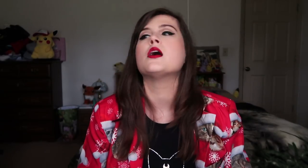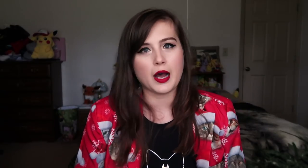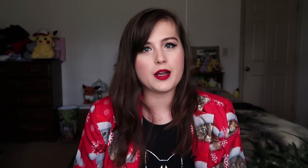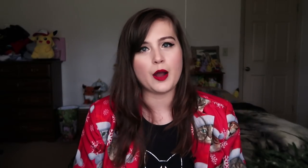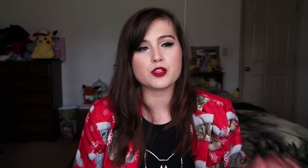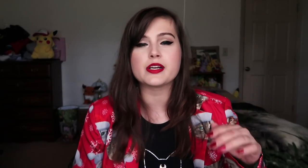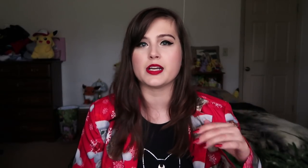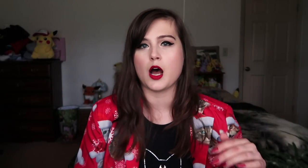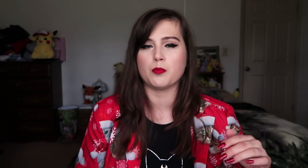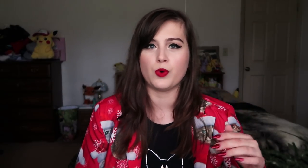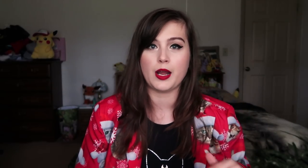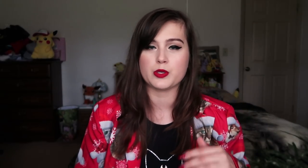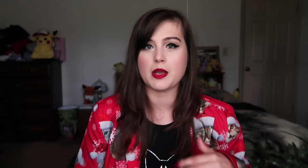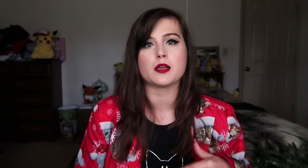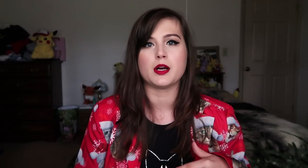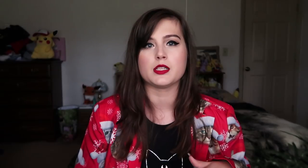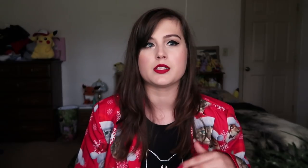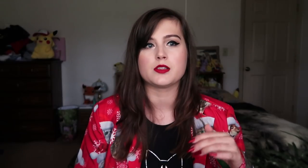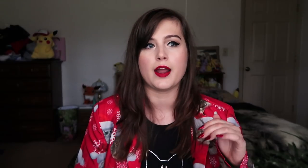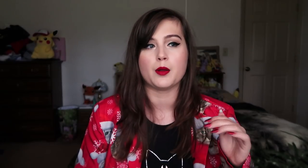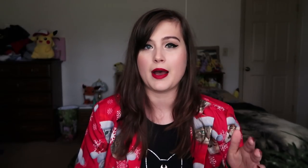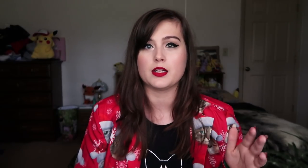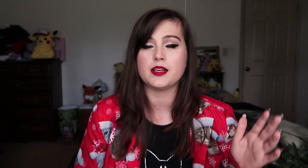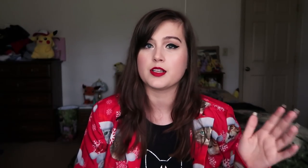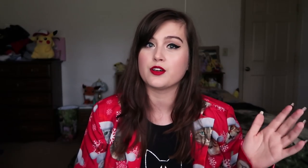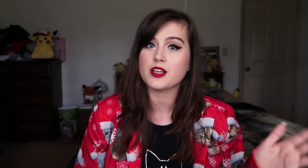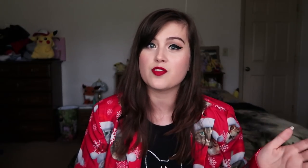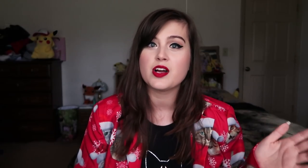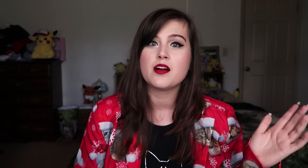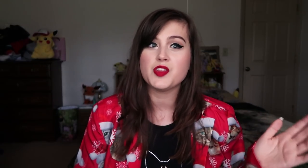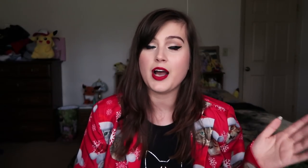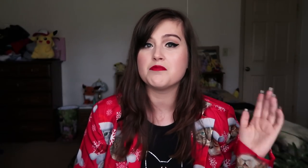But I was looking it up when I was making my list and Madelaine said herself that,